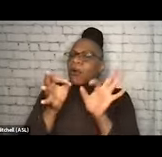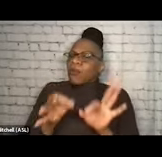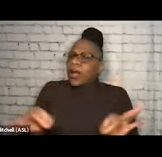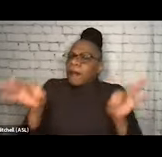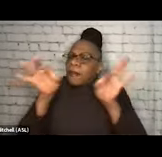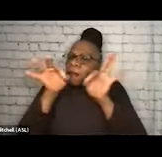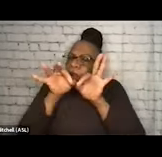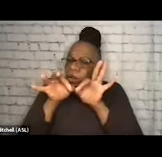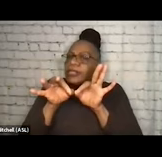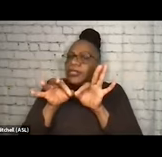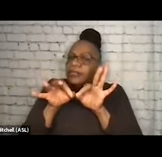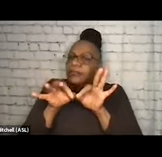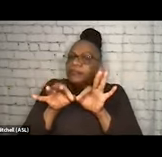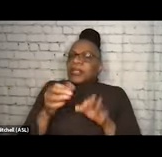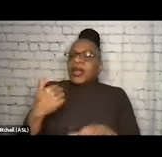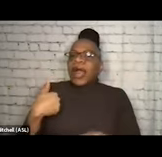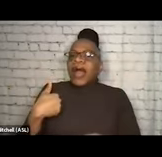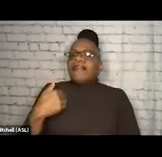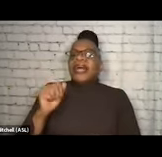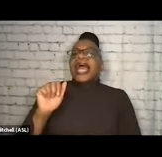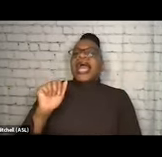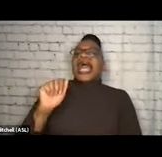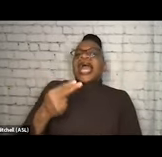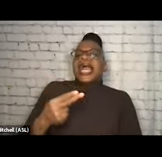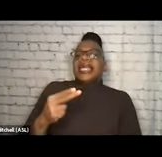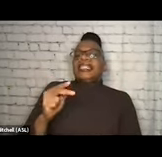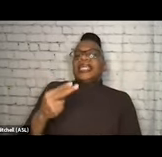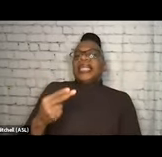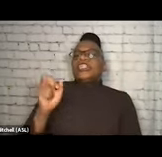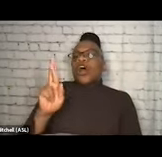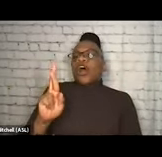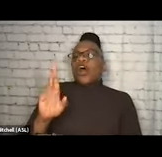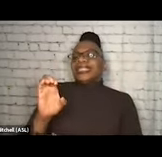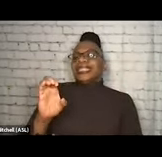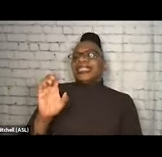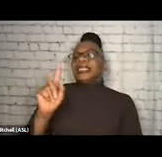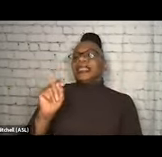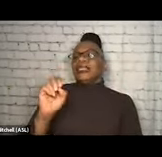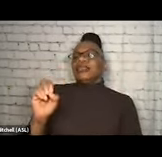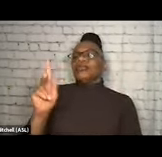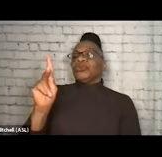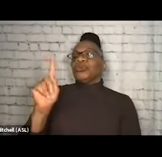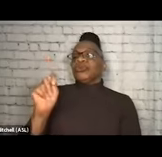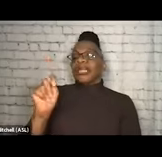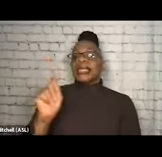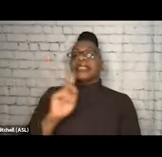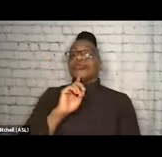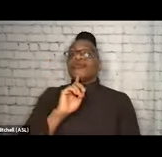And we have an HHRC toolkit that's already available, Expanding Peer Support Roles in Homeless Services Delivery,